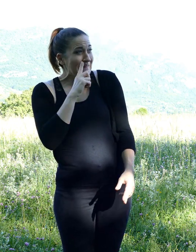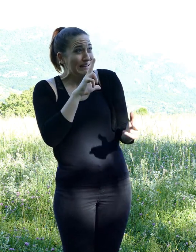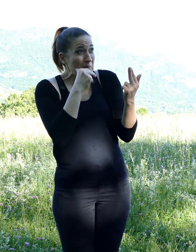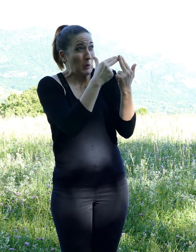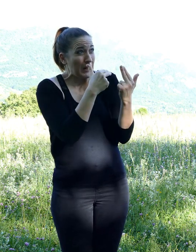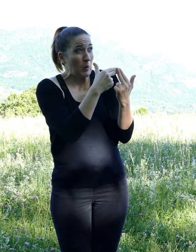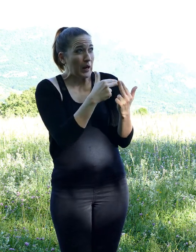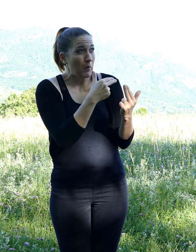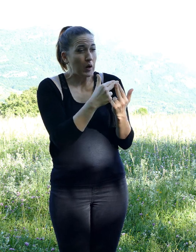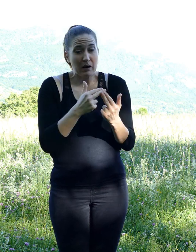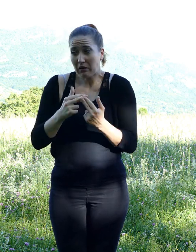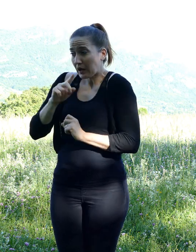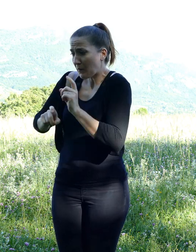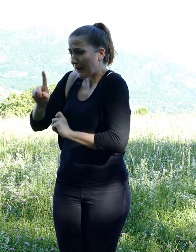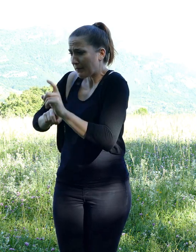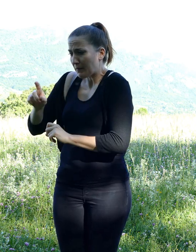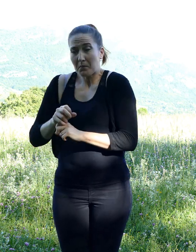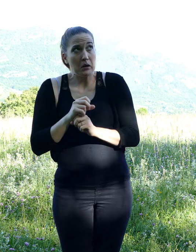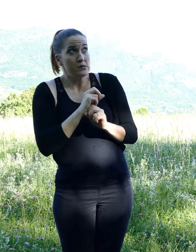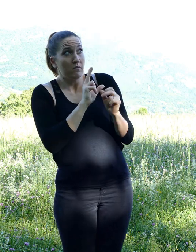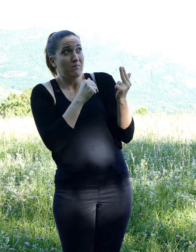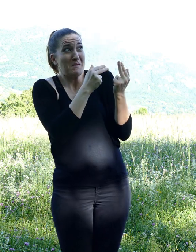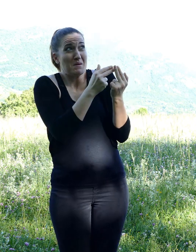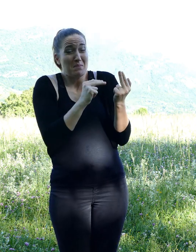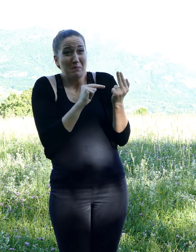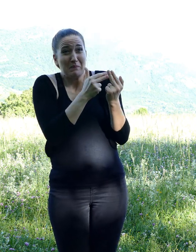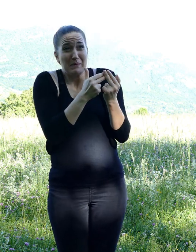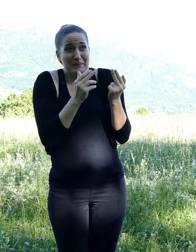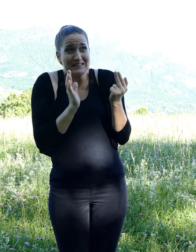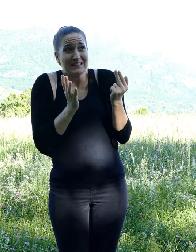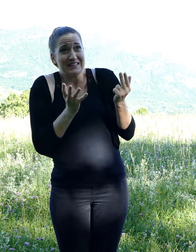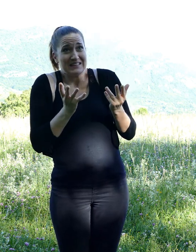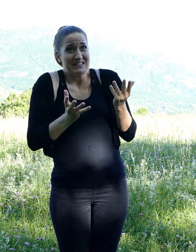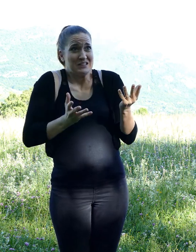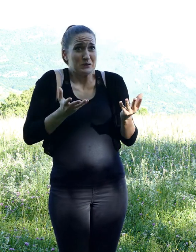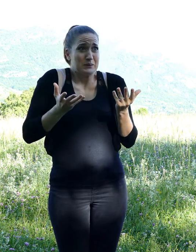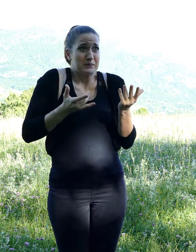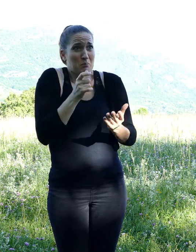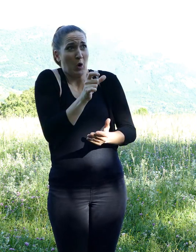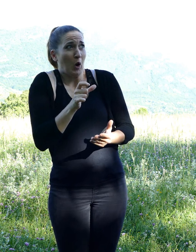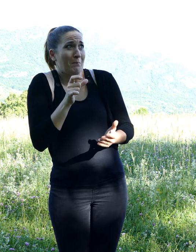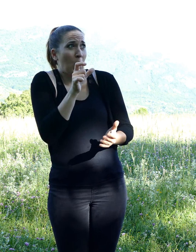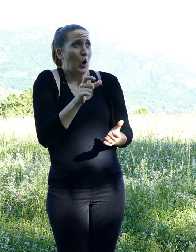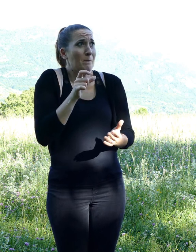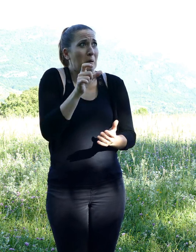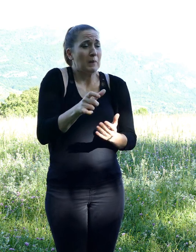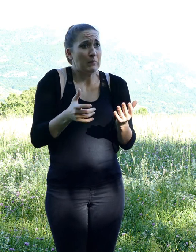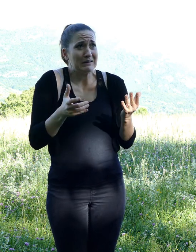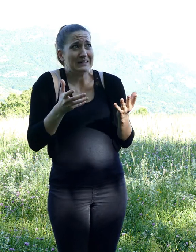but struck by emotion, she was only able to stutter a few words for defense. It wasn't enough to convince inspector fox.